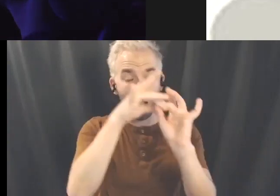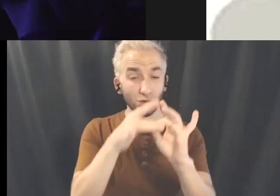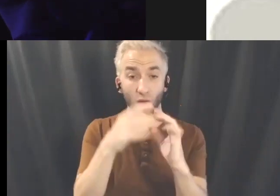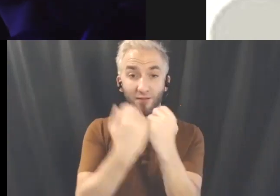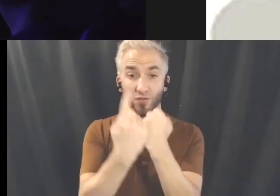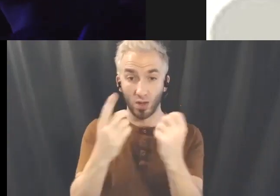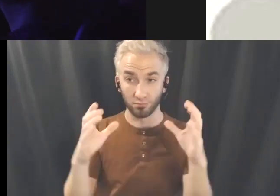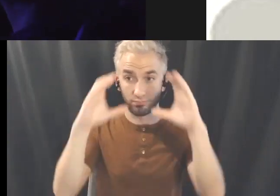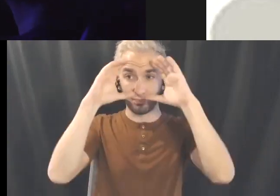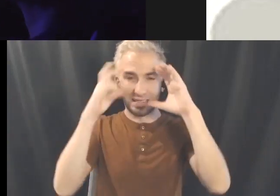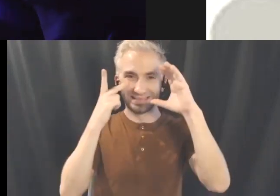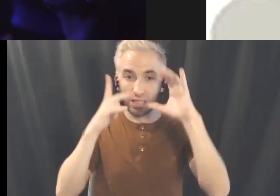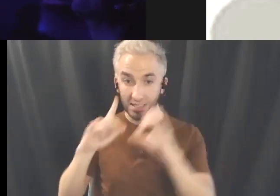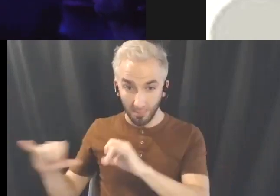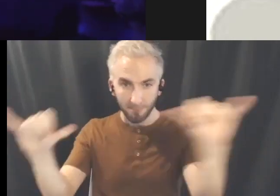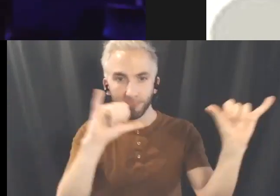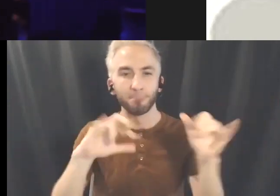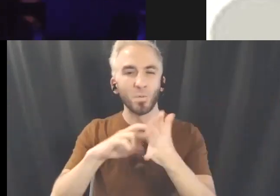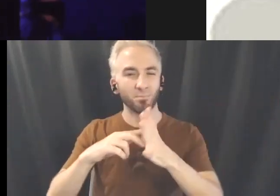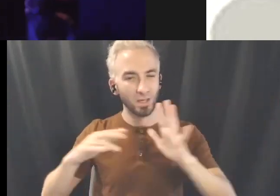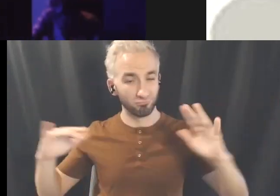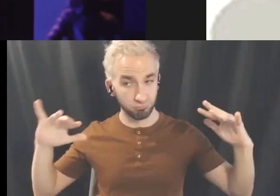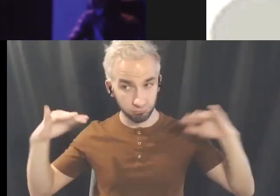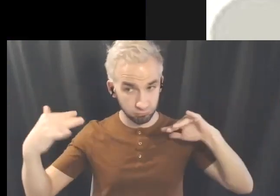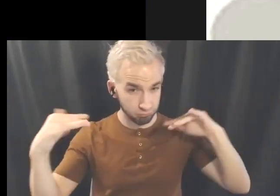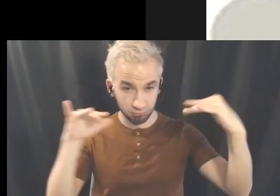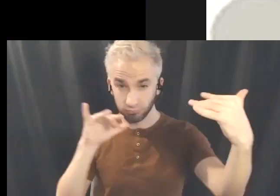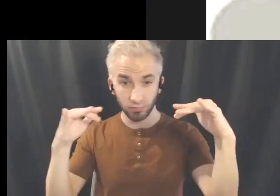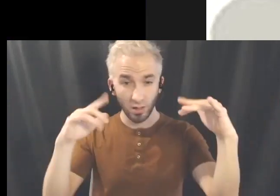So they can kind of collectively in VR witness this live concert together.